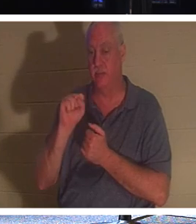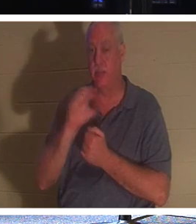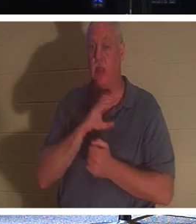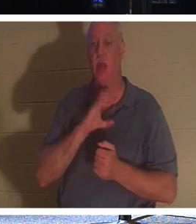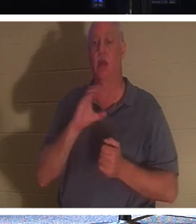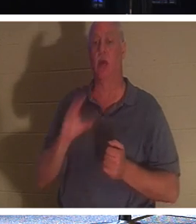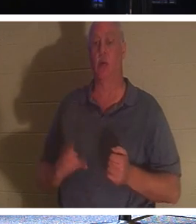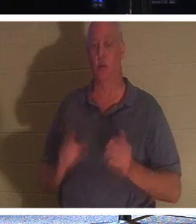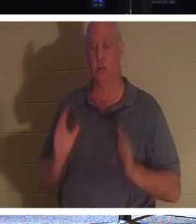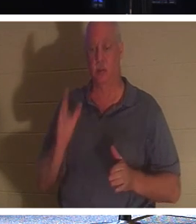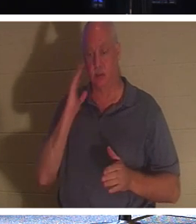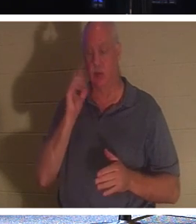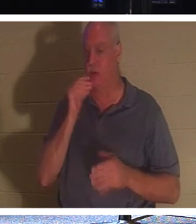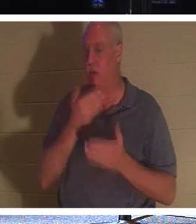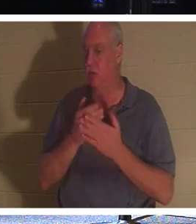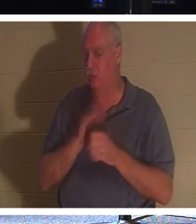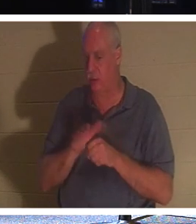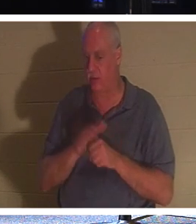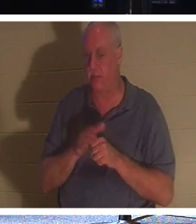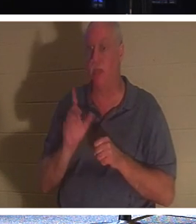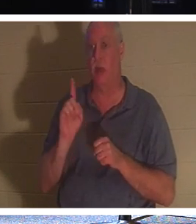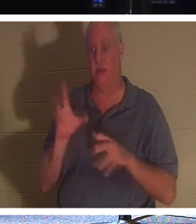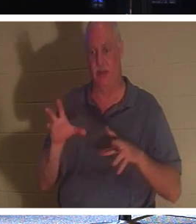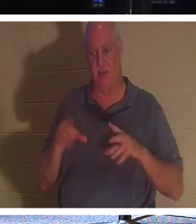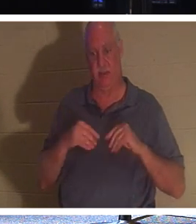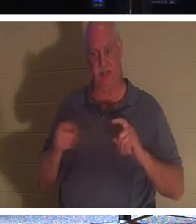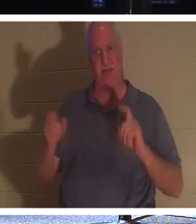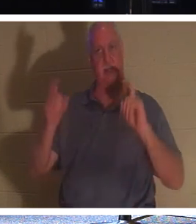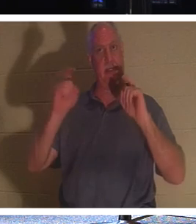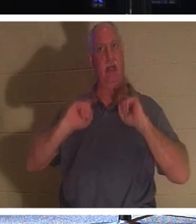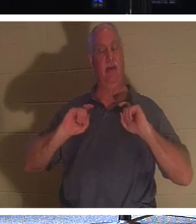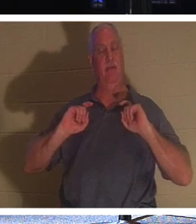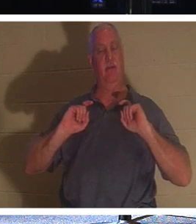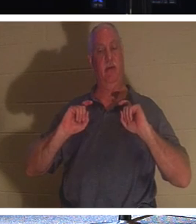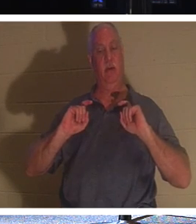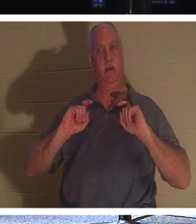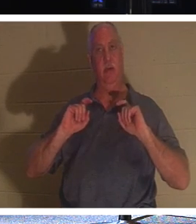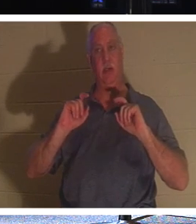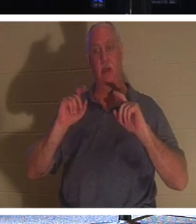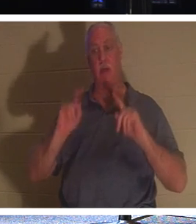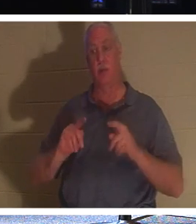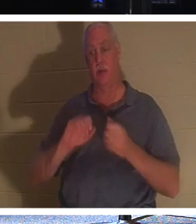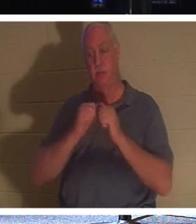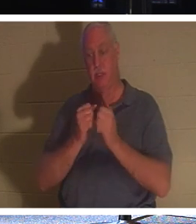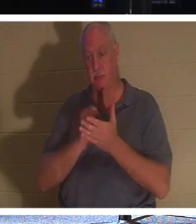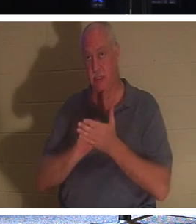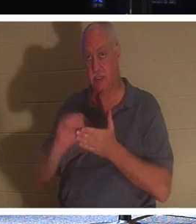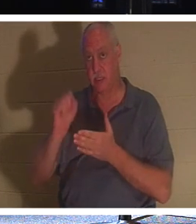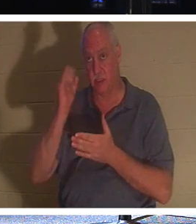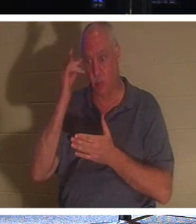not good enough they've received a gift. A person that is a saint, because they've become a Christian.